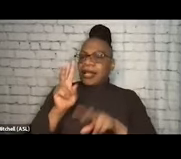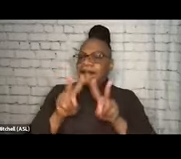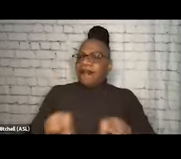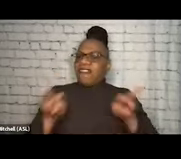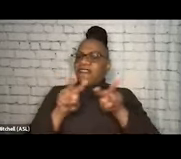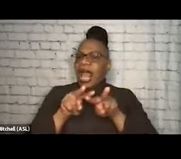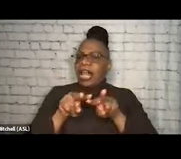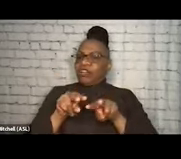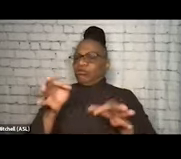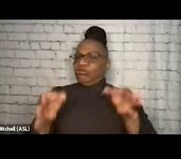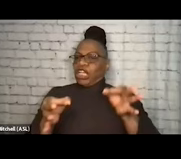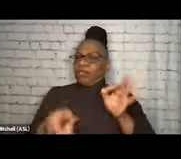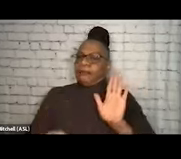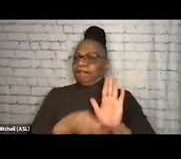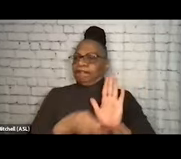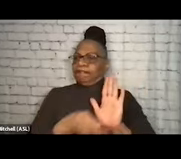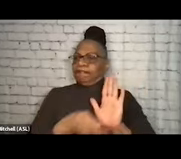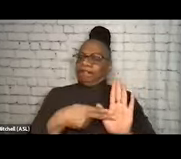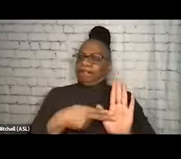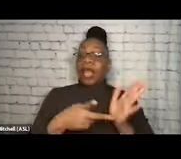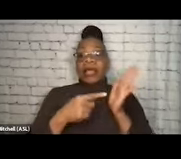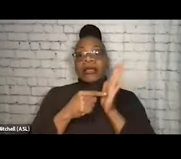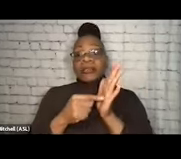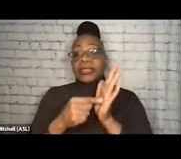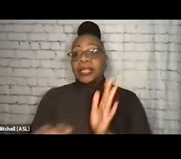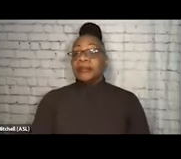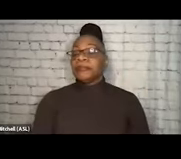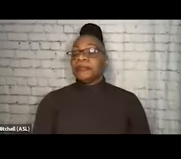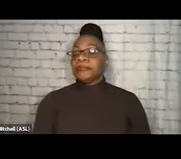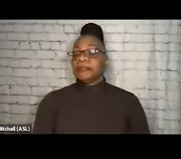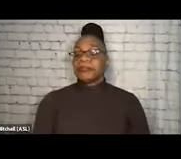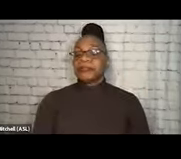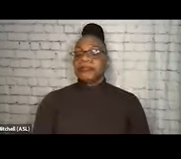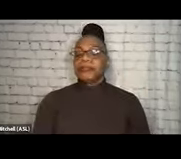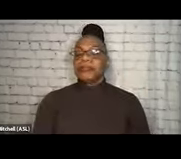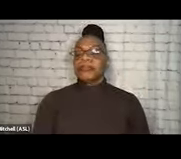So, like, examples. I've seen many organizations say, like,